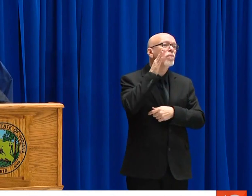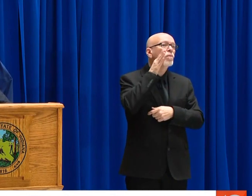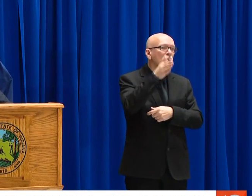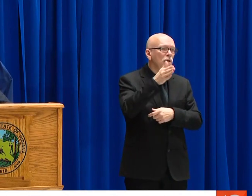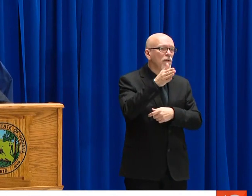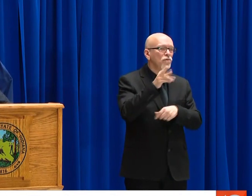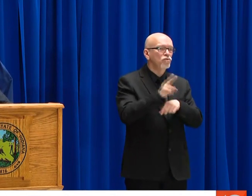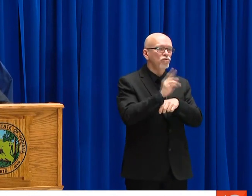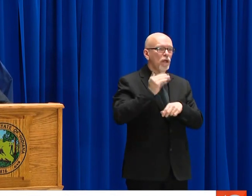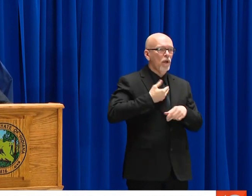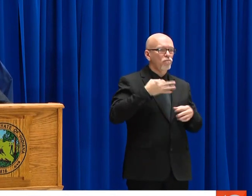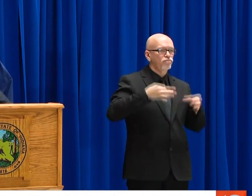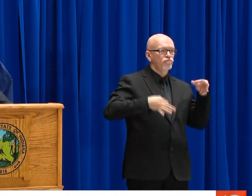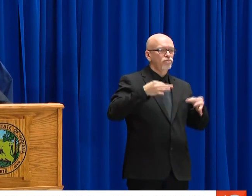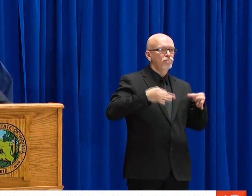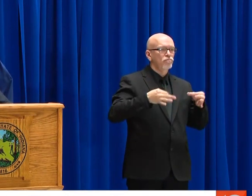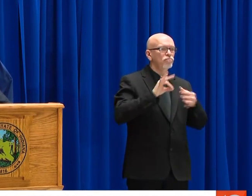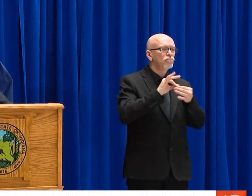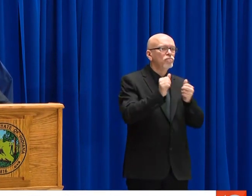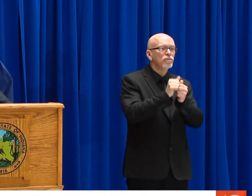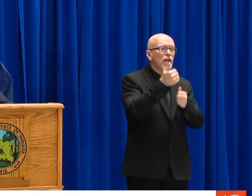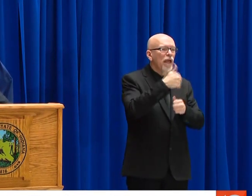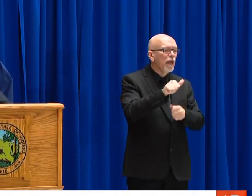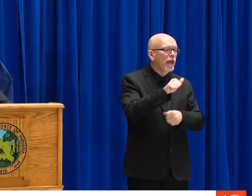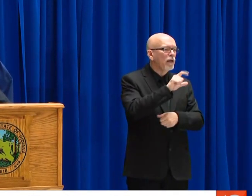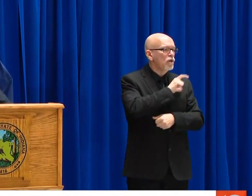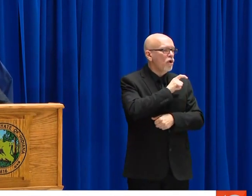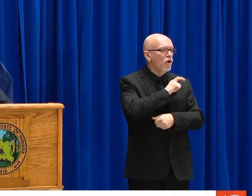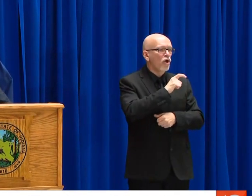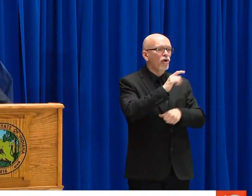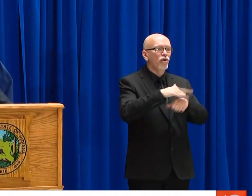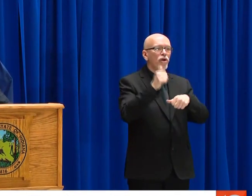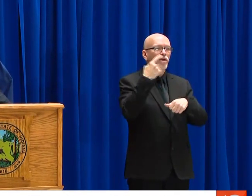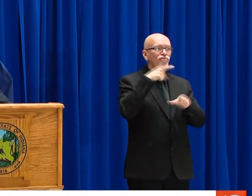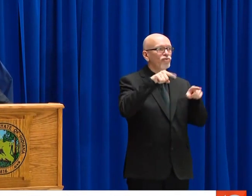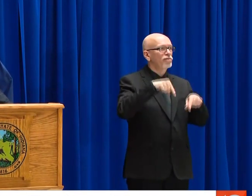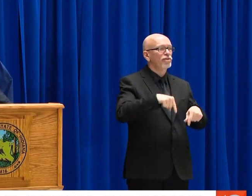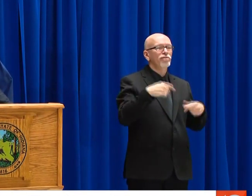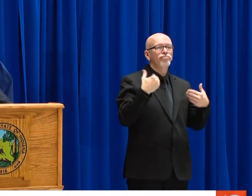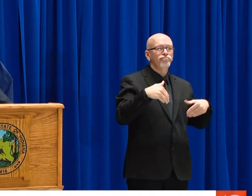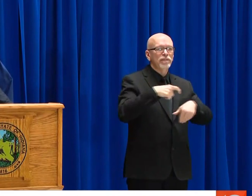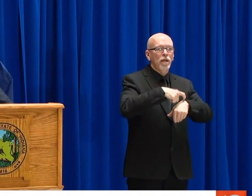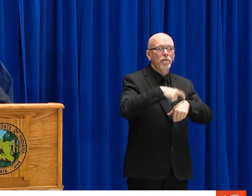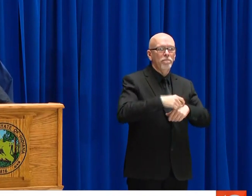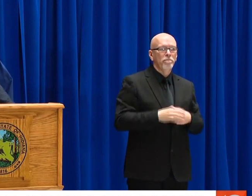STATE STATUTES, WE MUST, AND WE